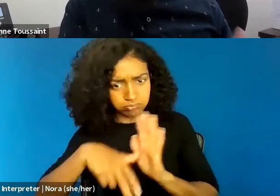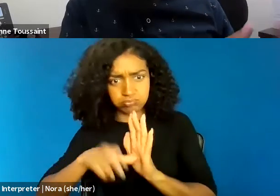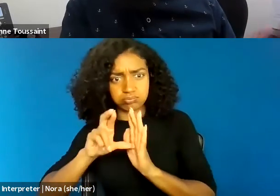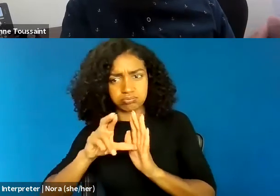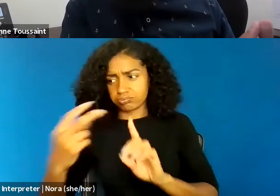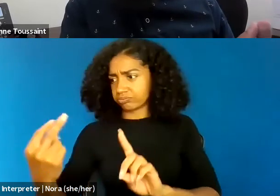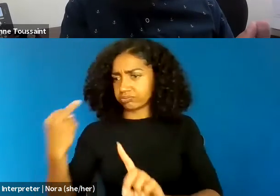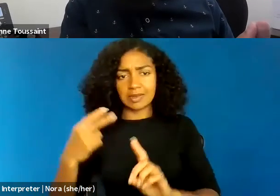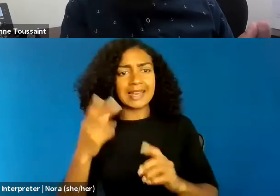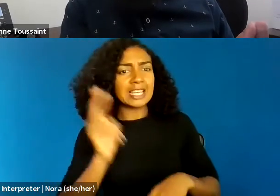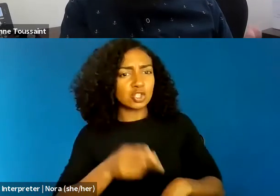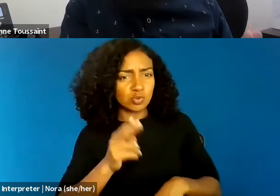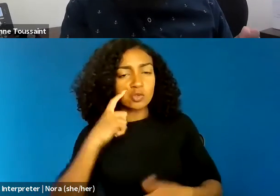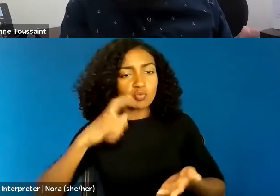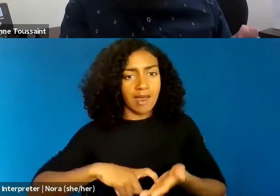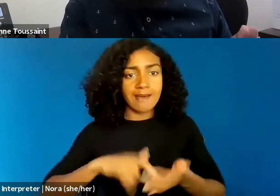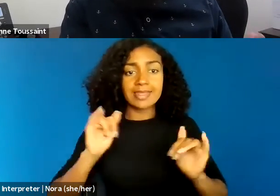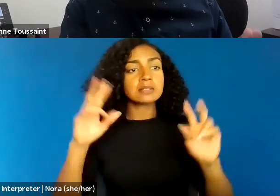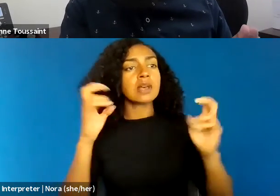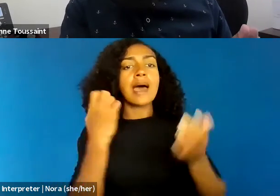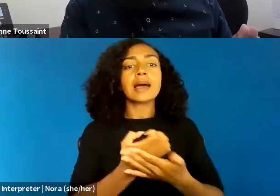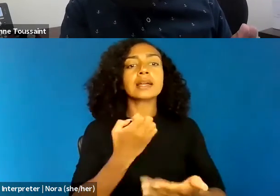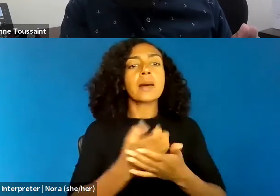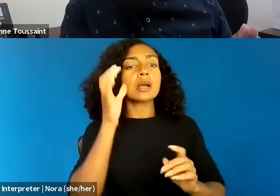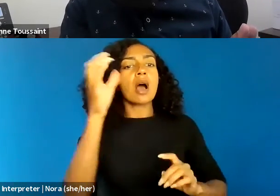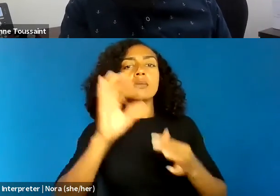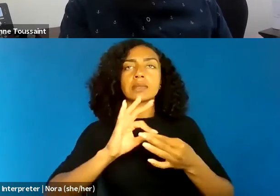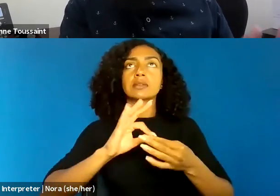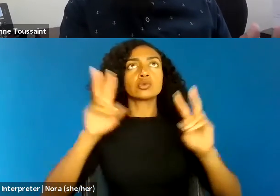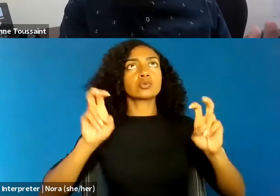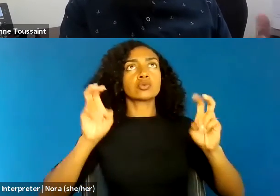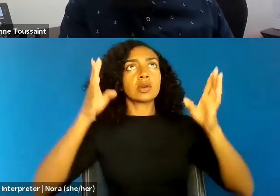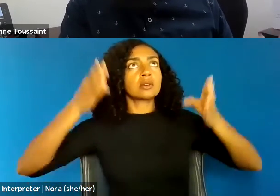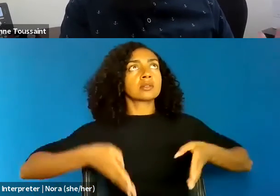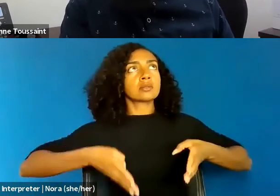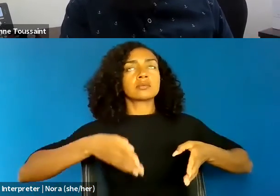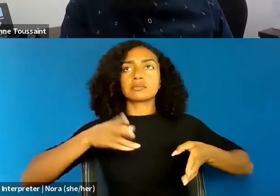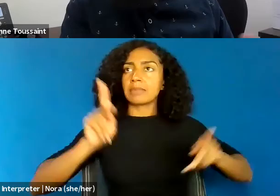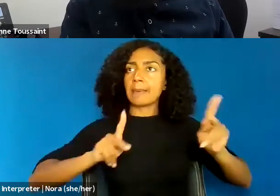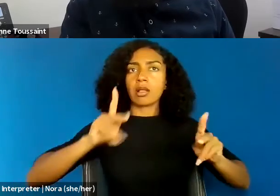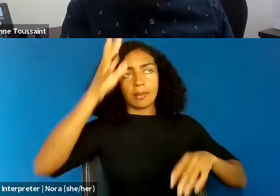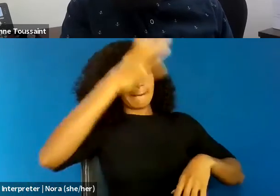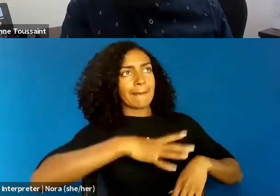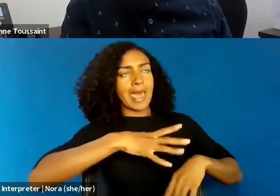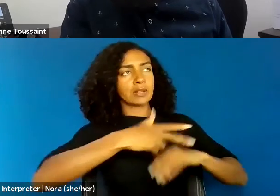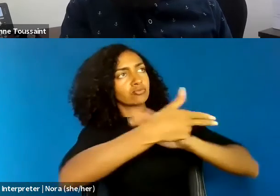that is the or predominant framing of what it means to be human in these United States,